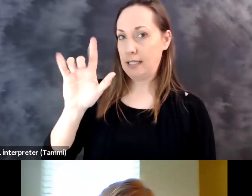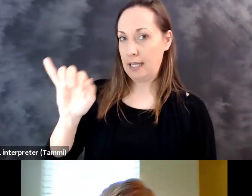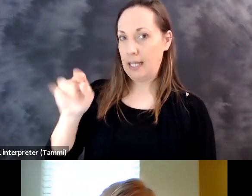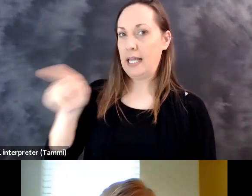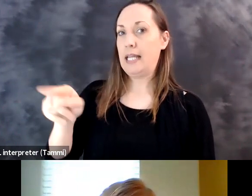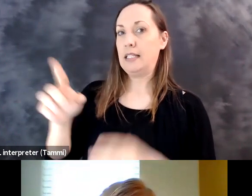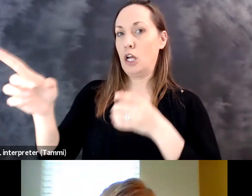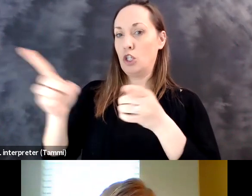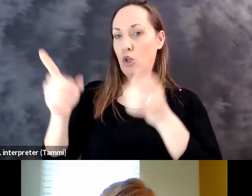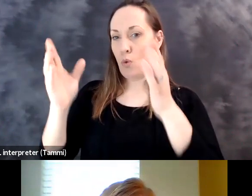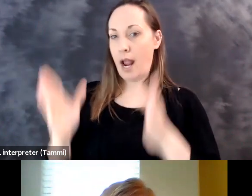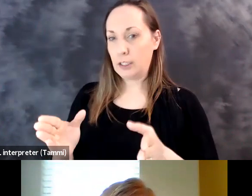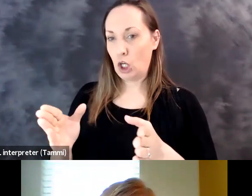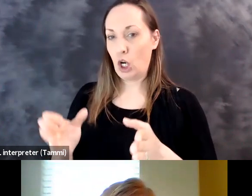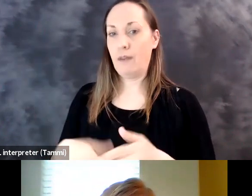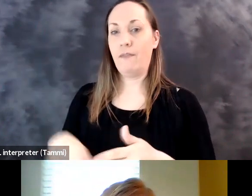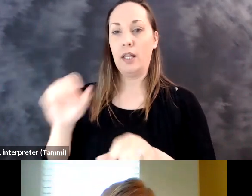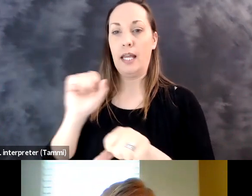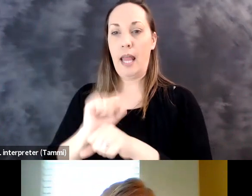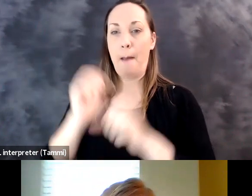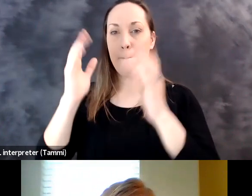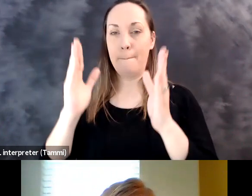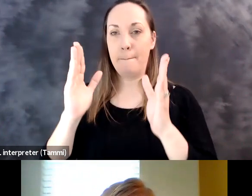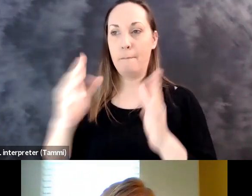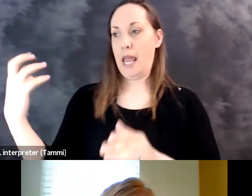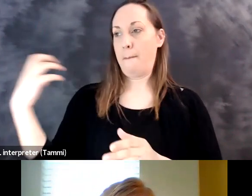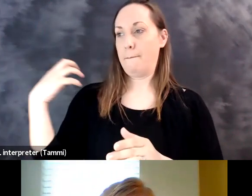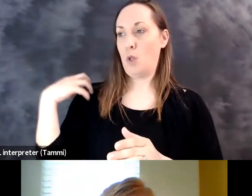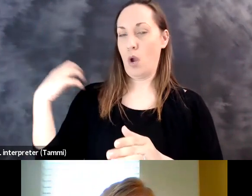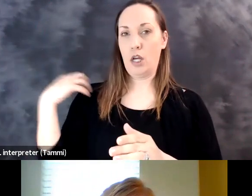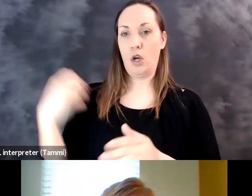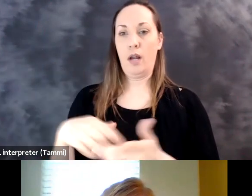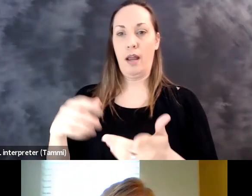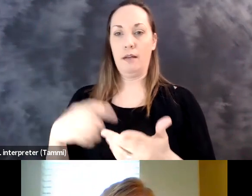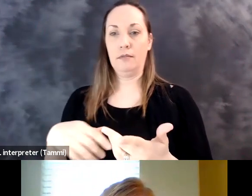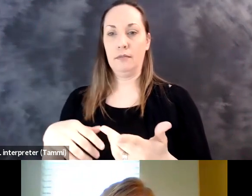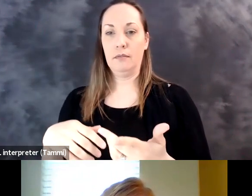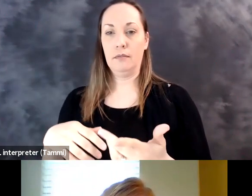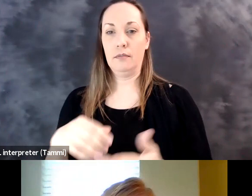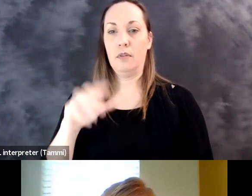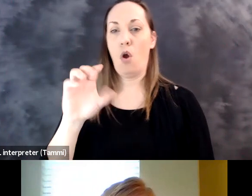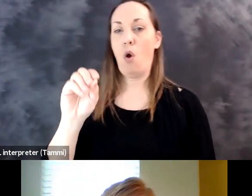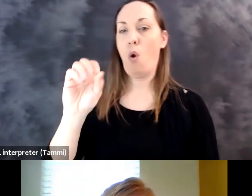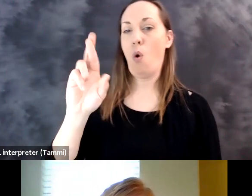we can get into our into our conversation. First I'd like to introduce Louis Orslene who serves as the employer and